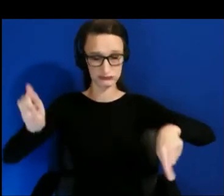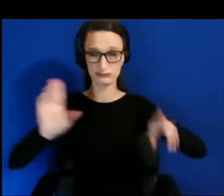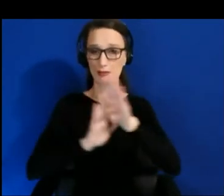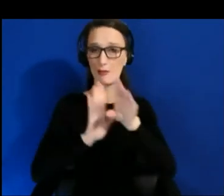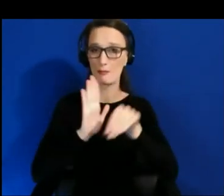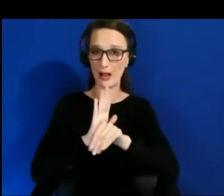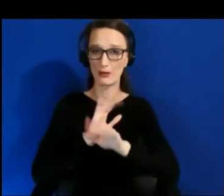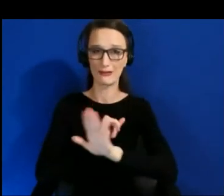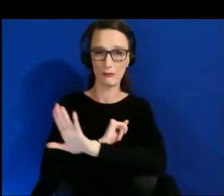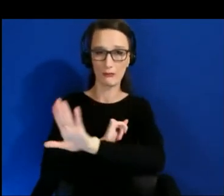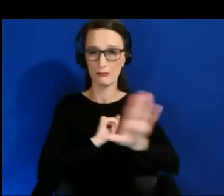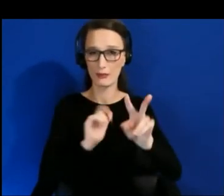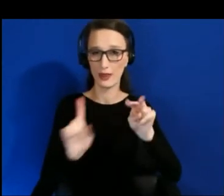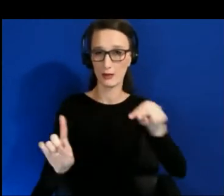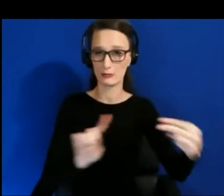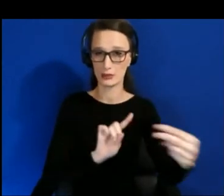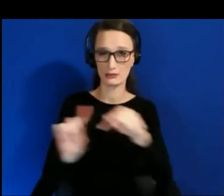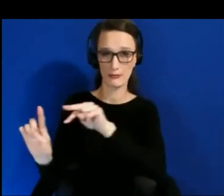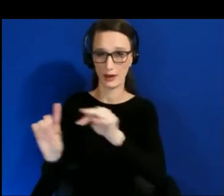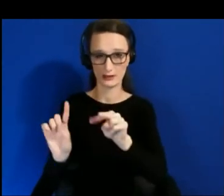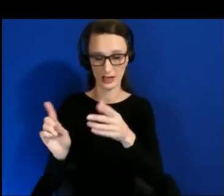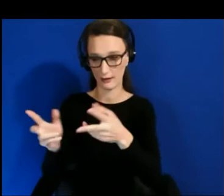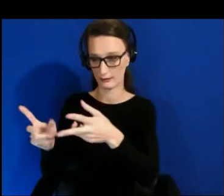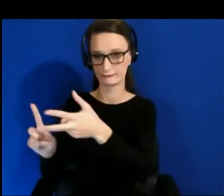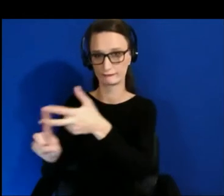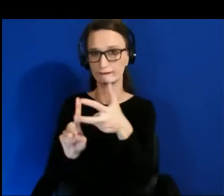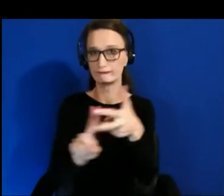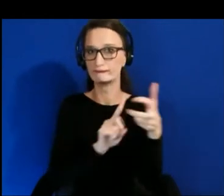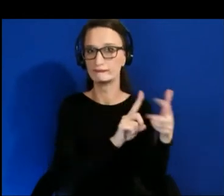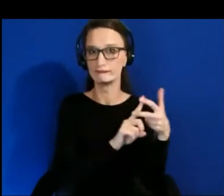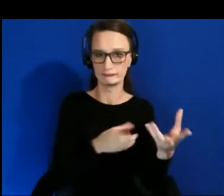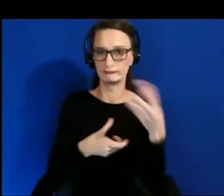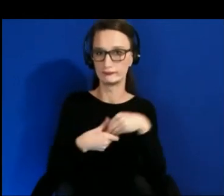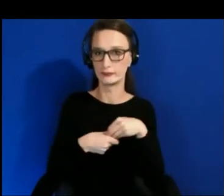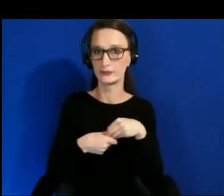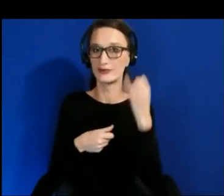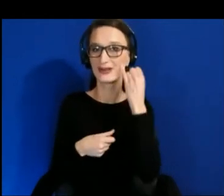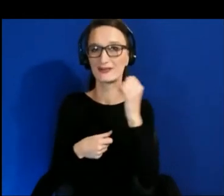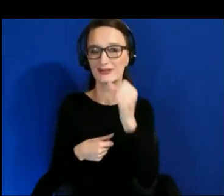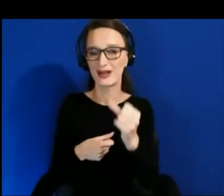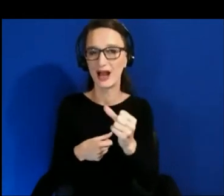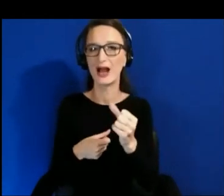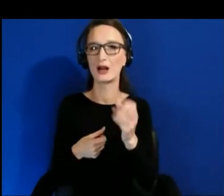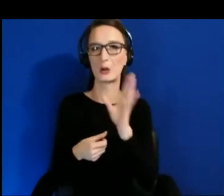missing out on a lot of great content that could apply both to these niche groups and